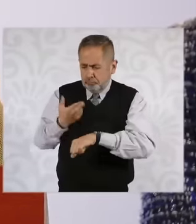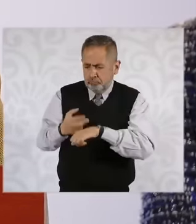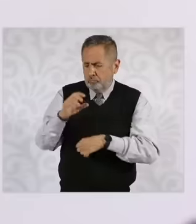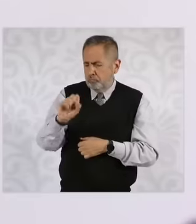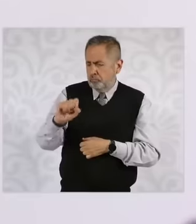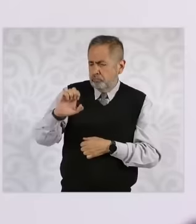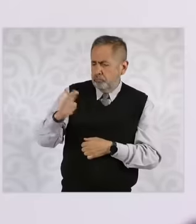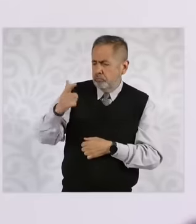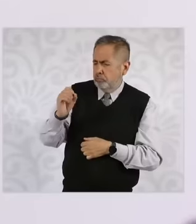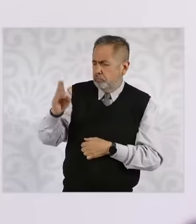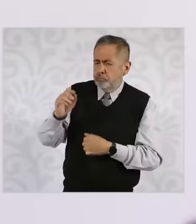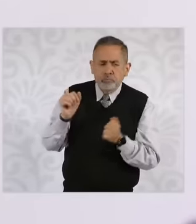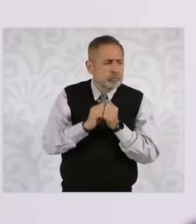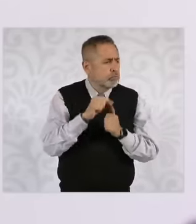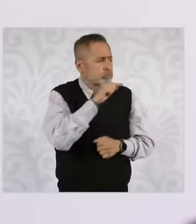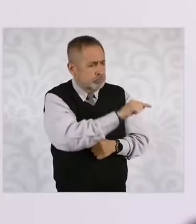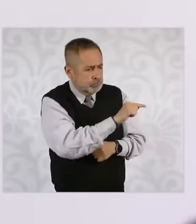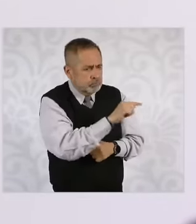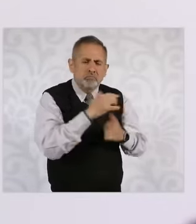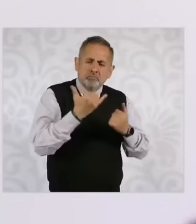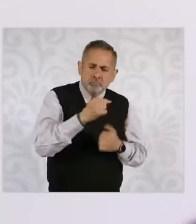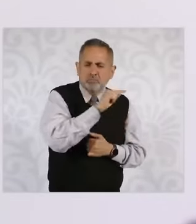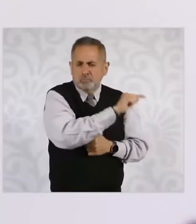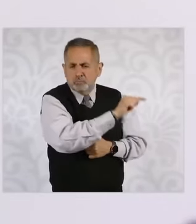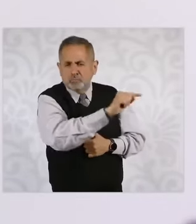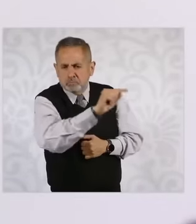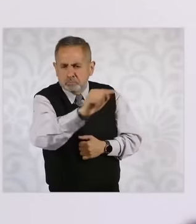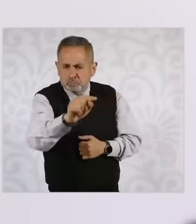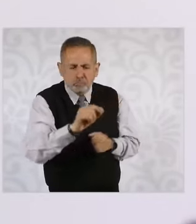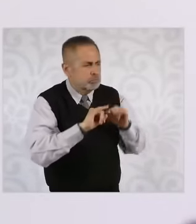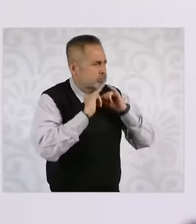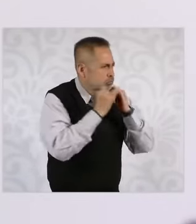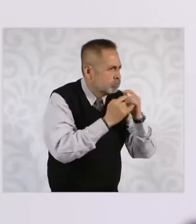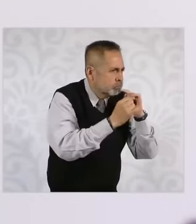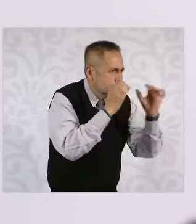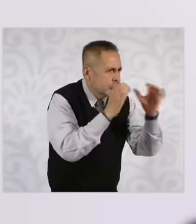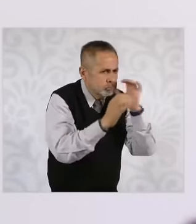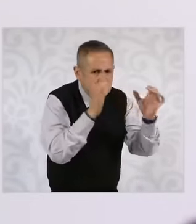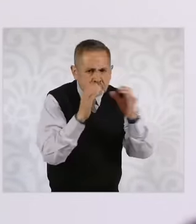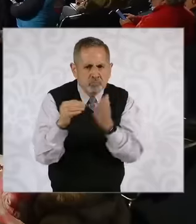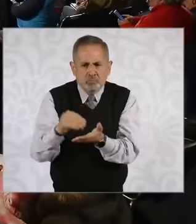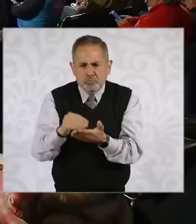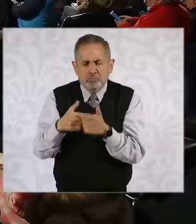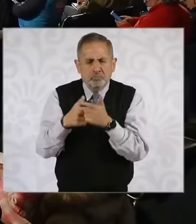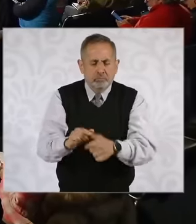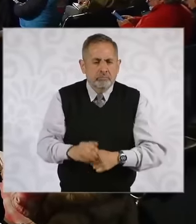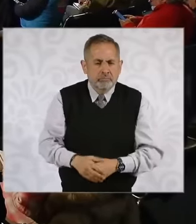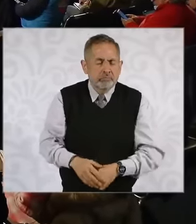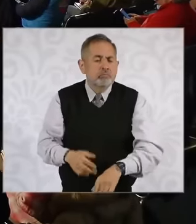with many other organizations and we will continue doing it. And excuse me, it is analyzed that